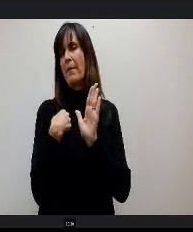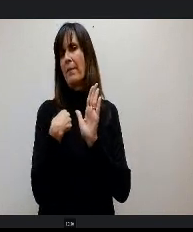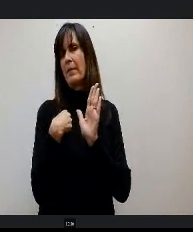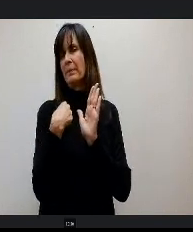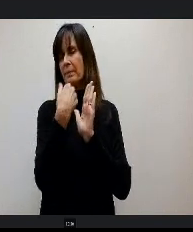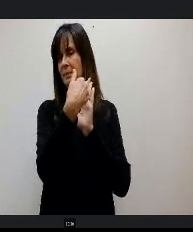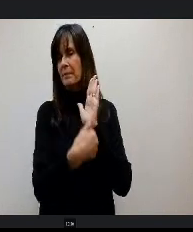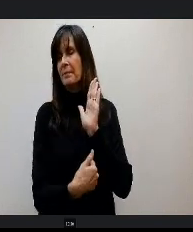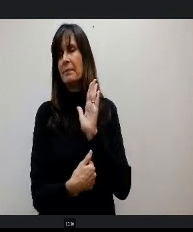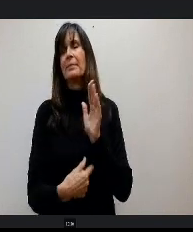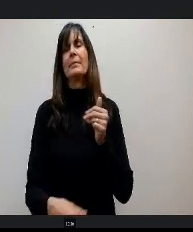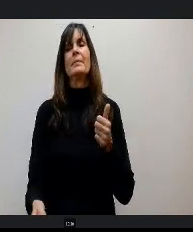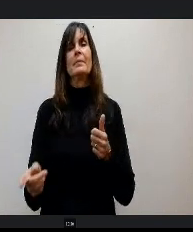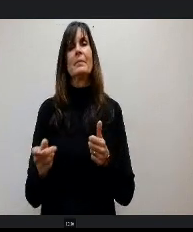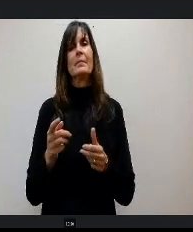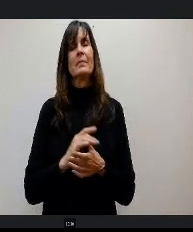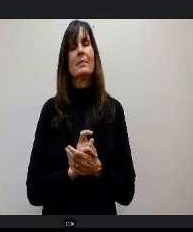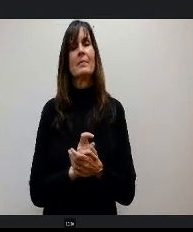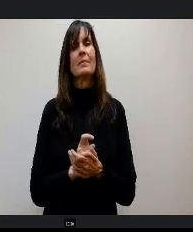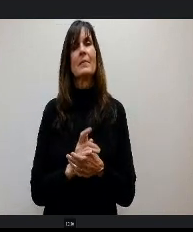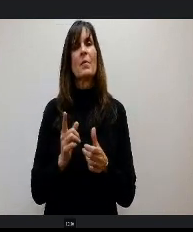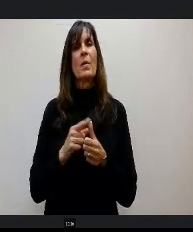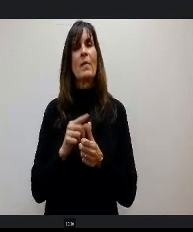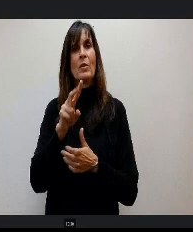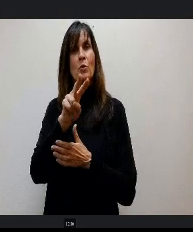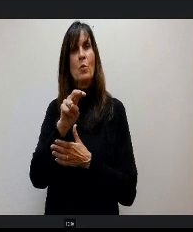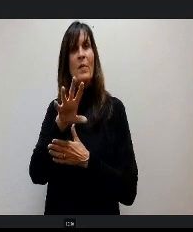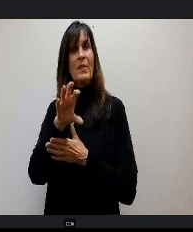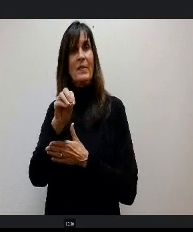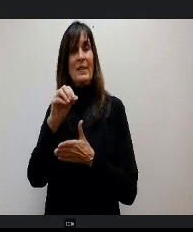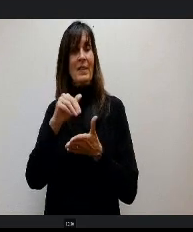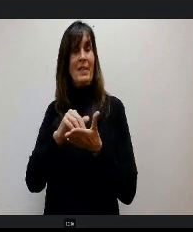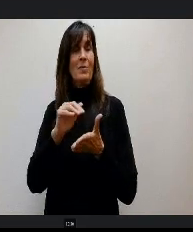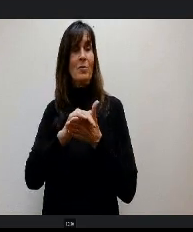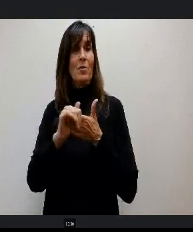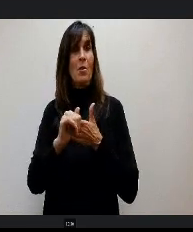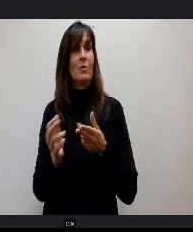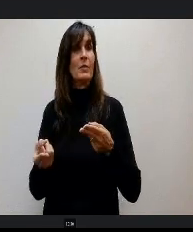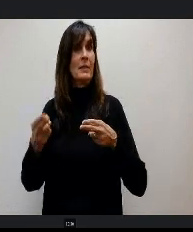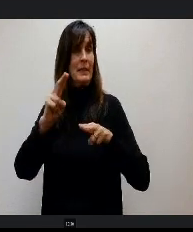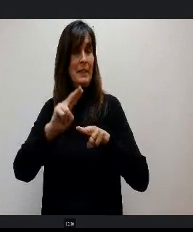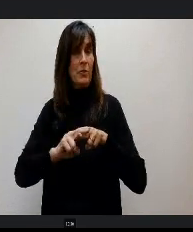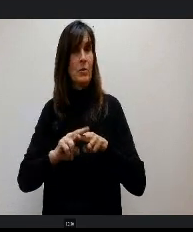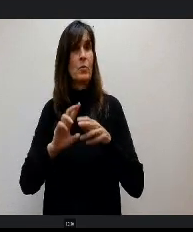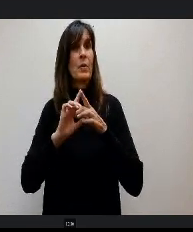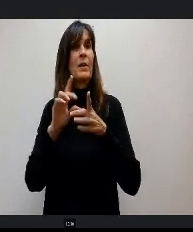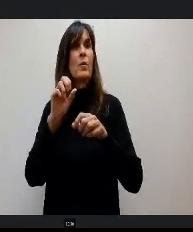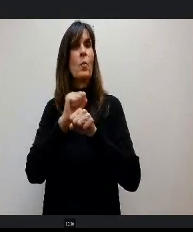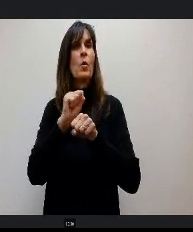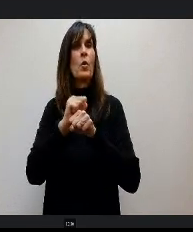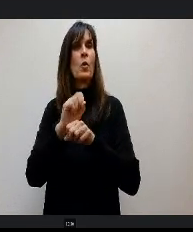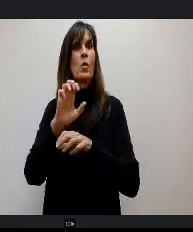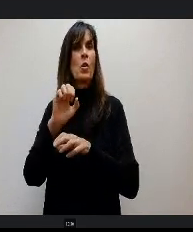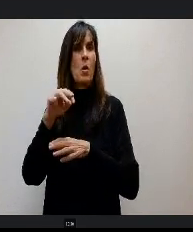First of all, we have a 250 0,000 increase in our workers compensation about a